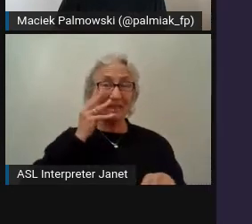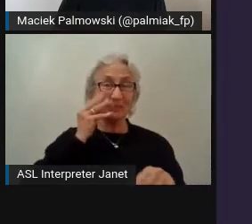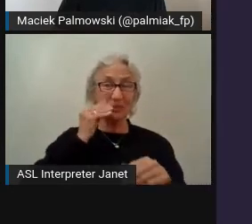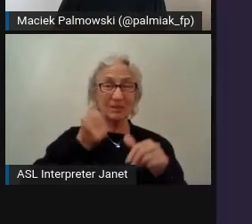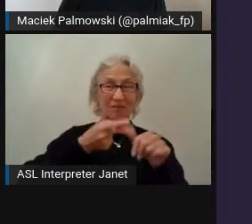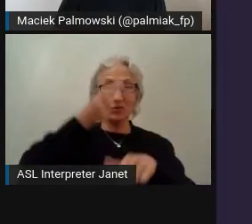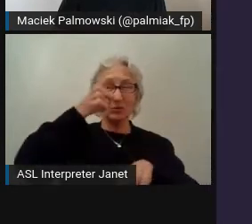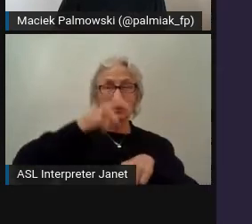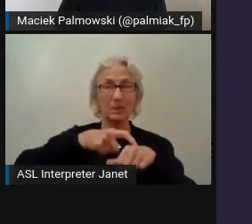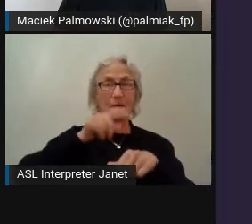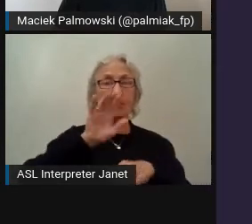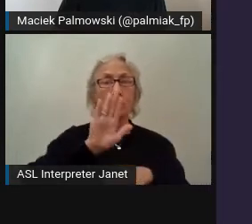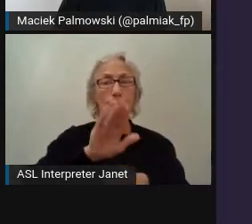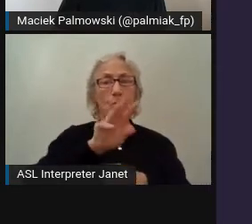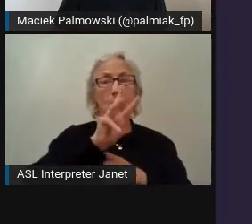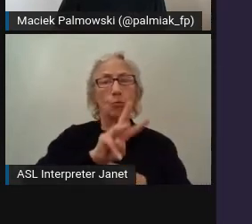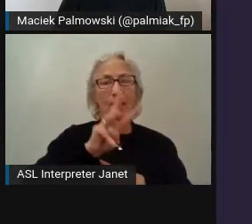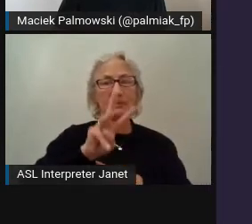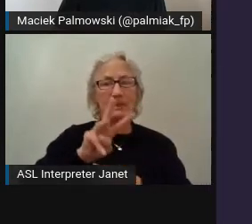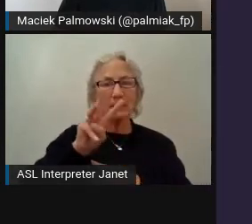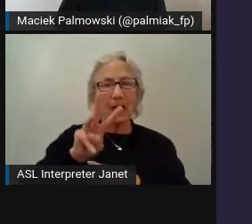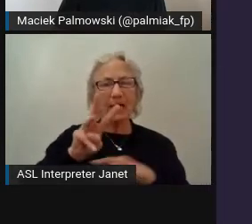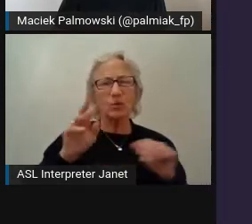might not be too accessible,